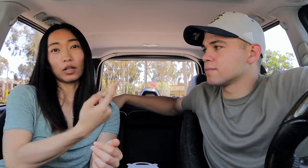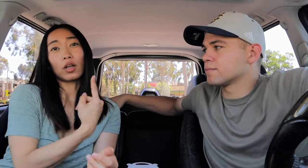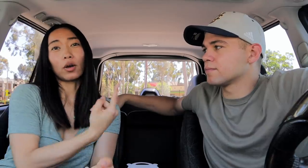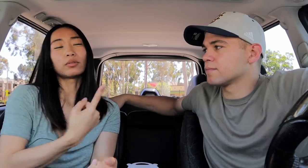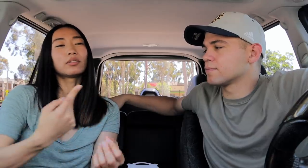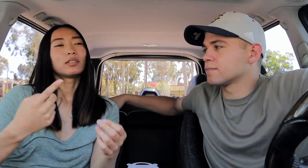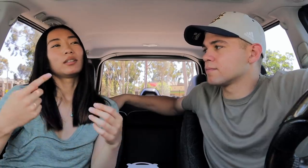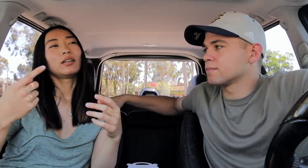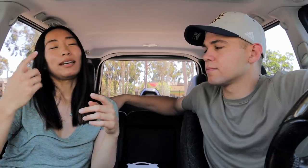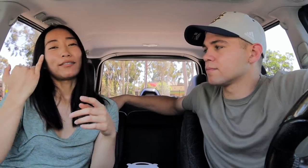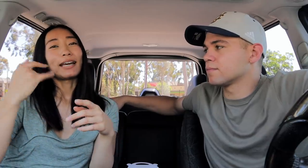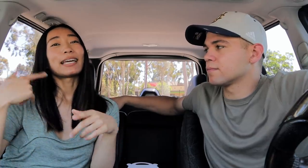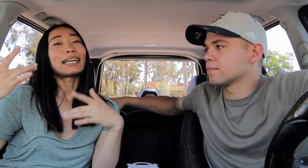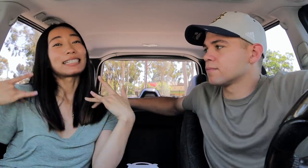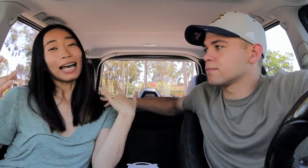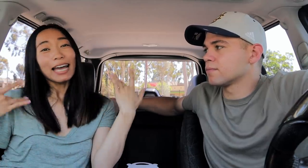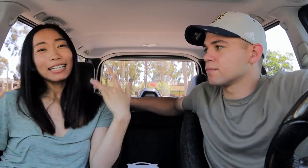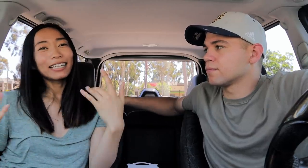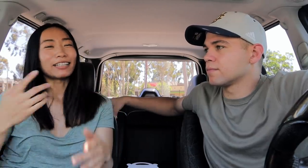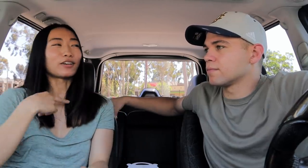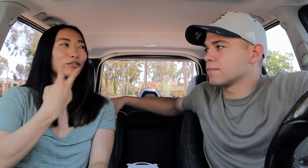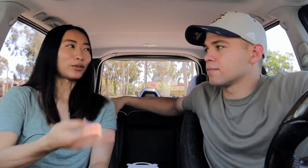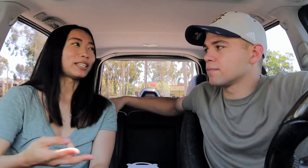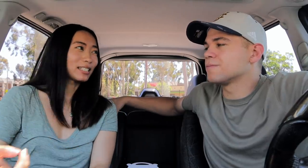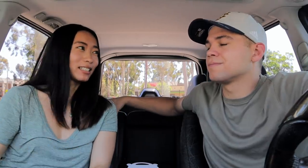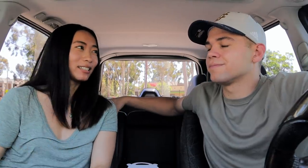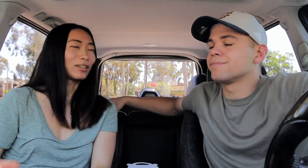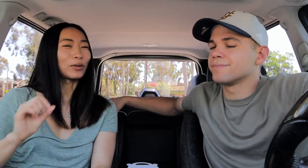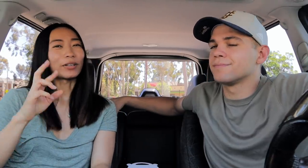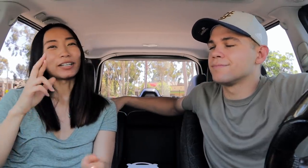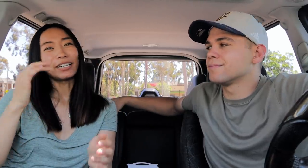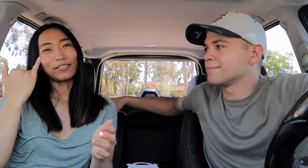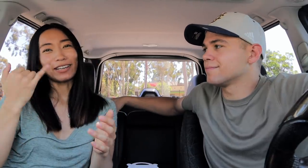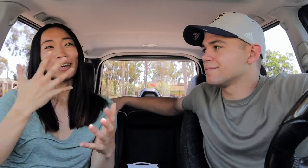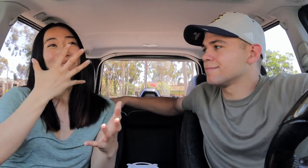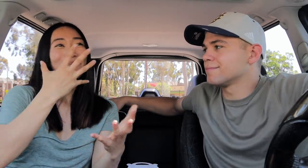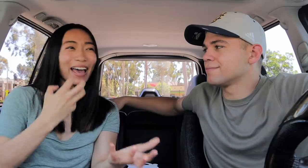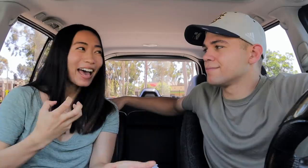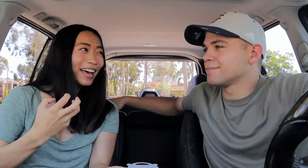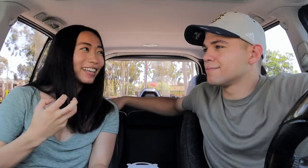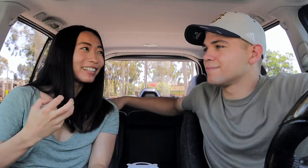alone, if I get excited then I'll voice. Or if I get mad